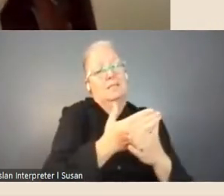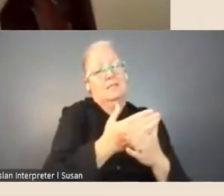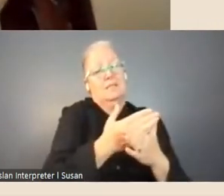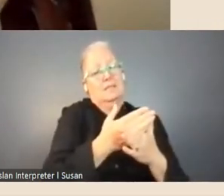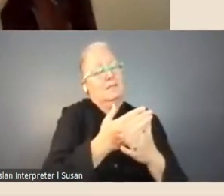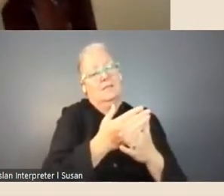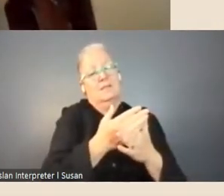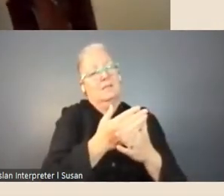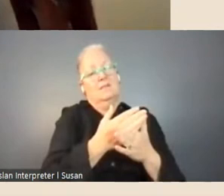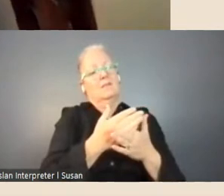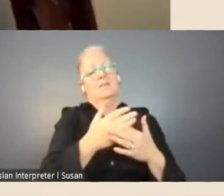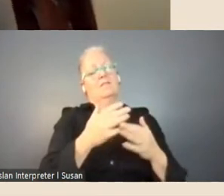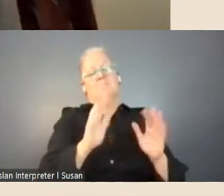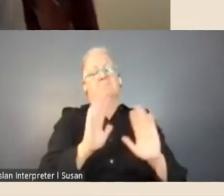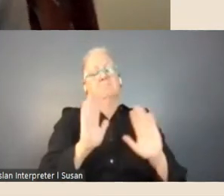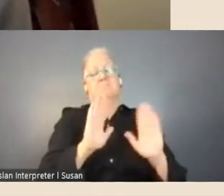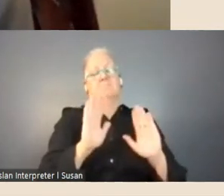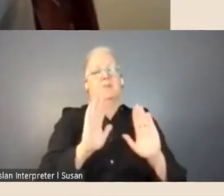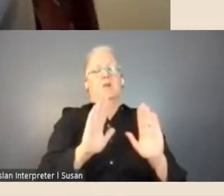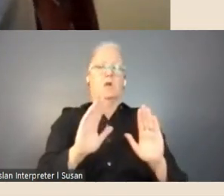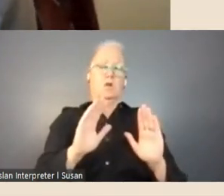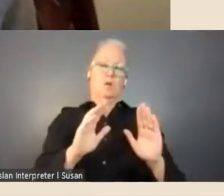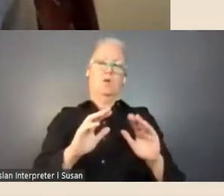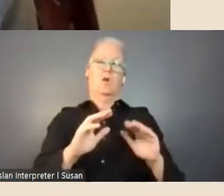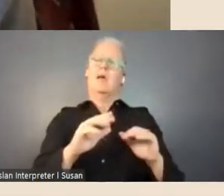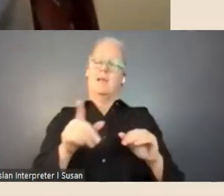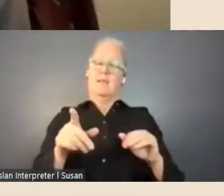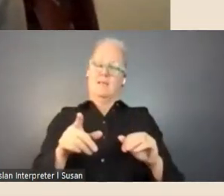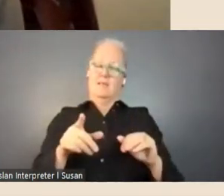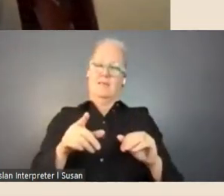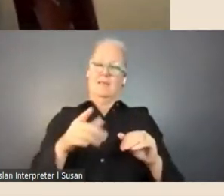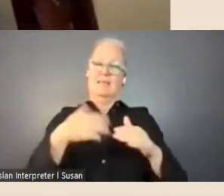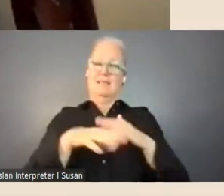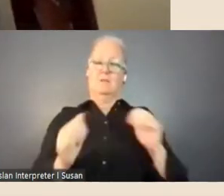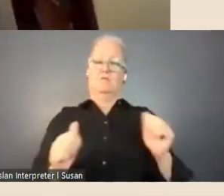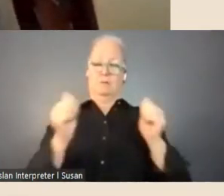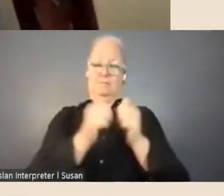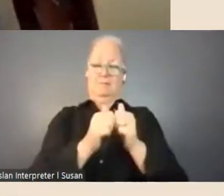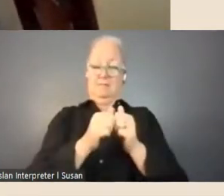produces, there are expectations within the agreement with successful fellows around